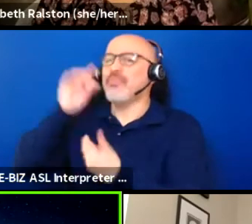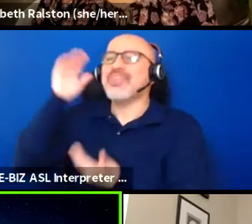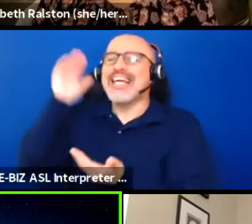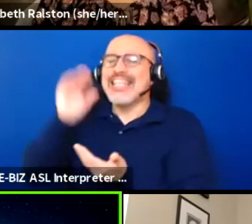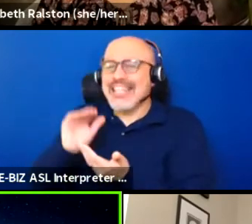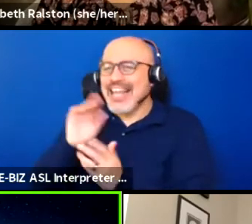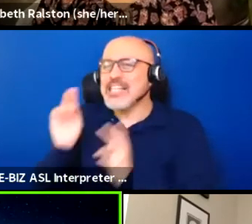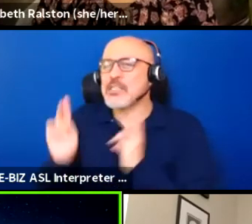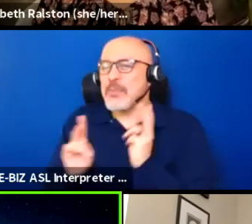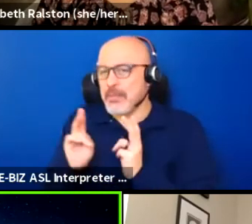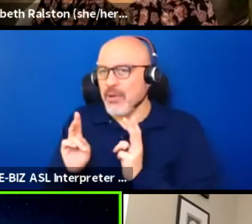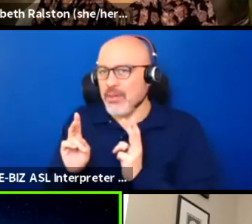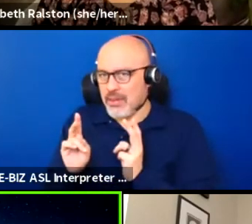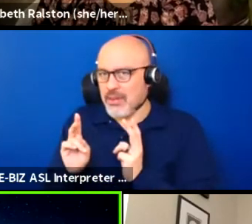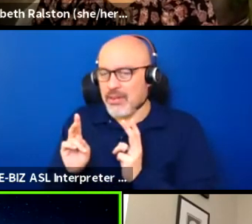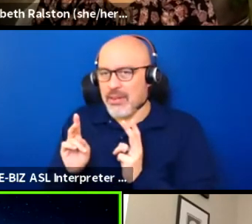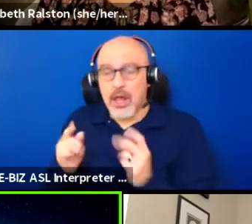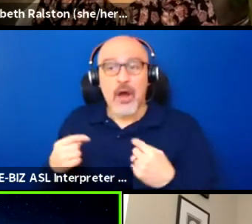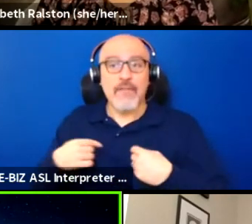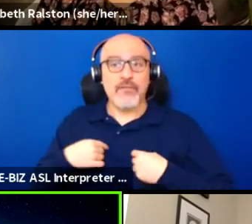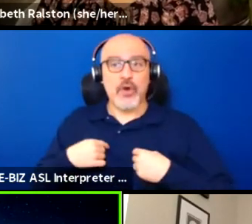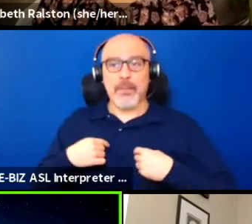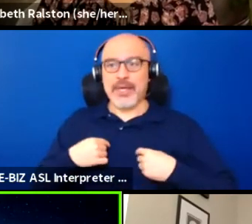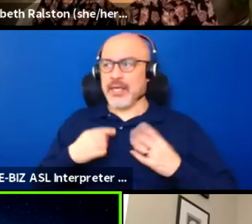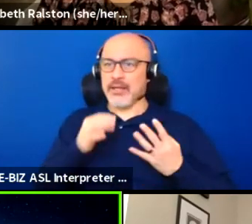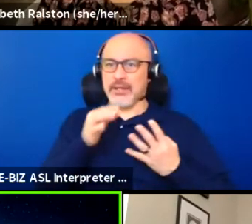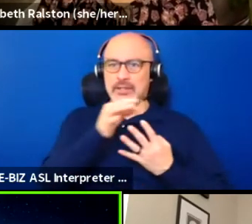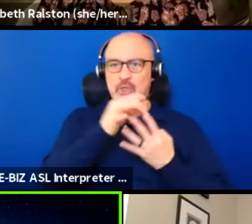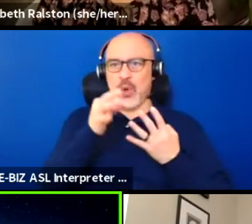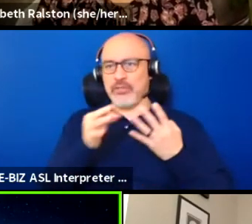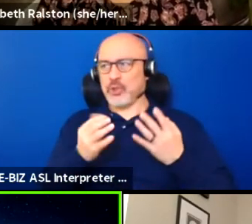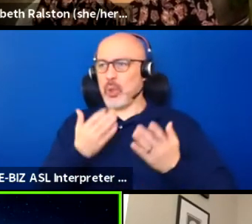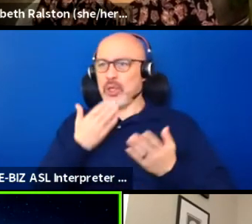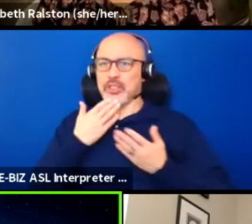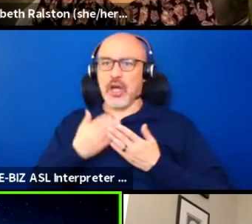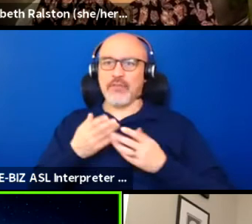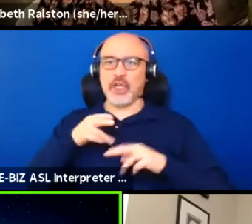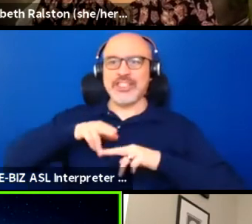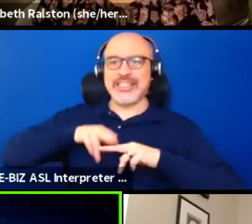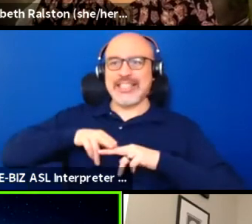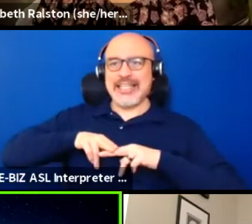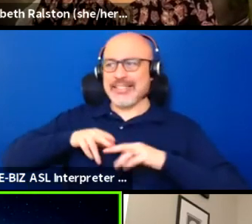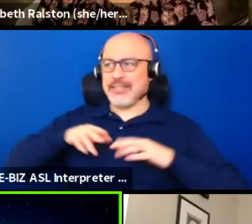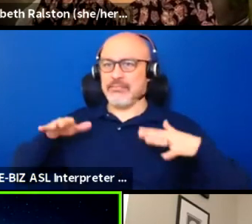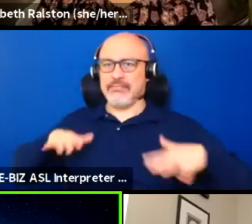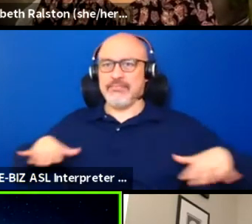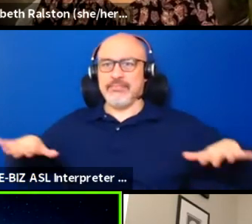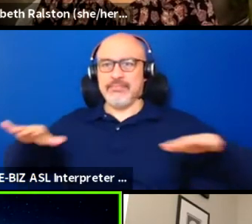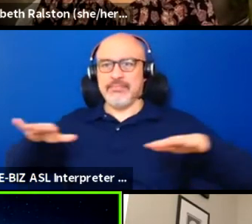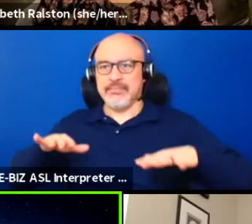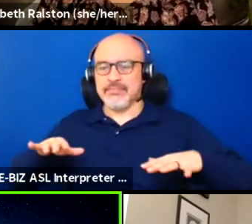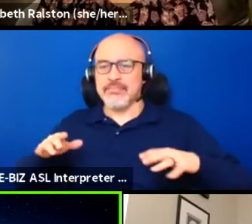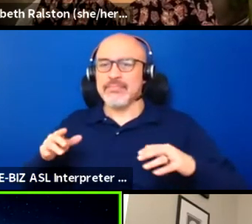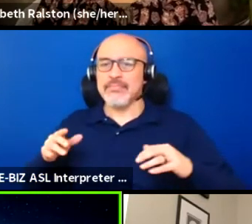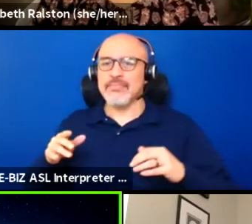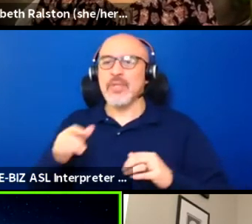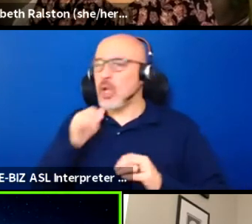so I can have, like, a choice of seats, you know, there, it's like, don't go on the weekends.